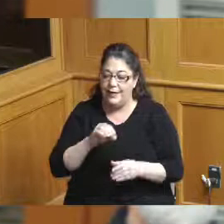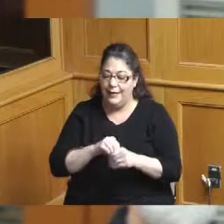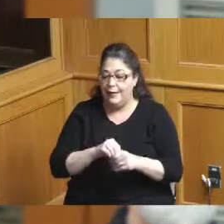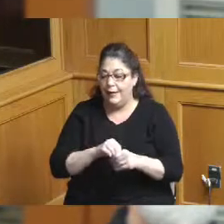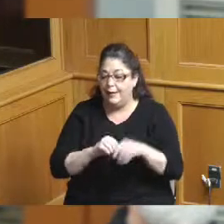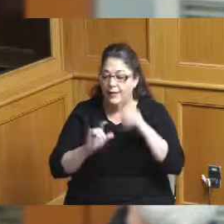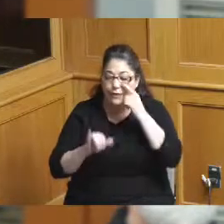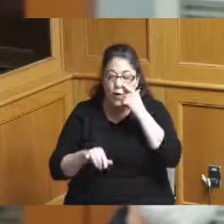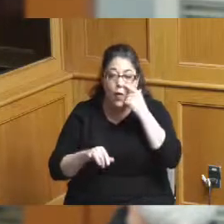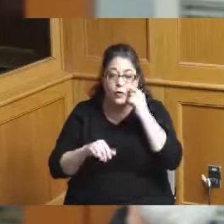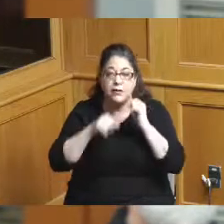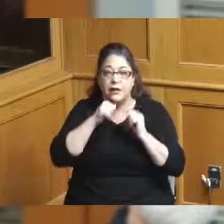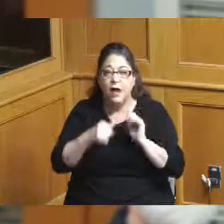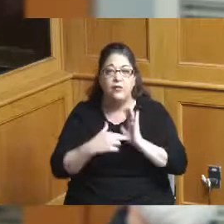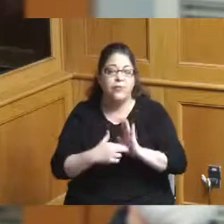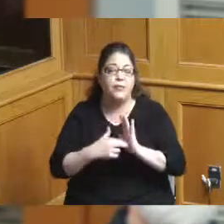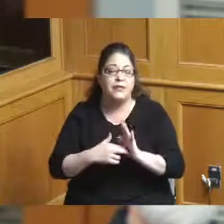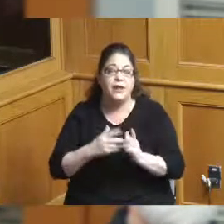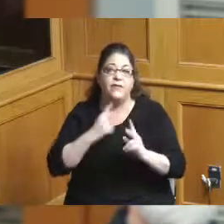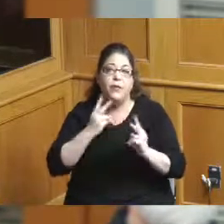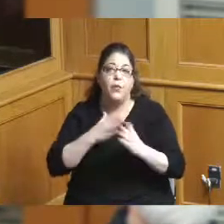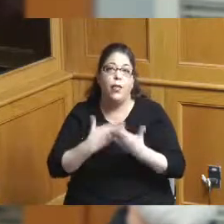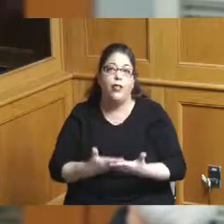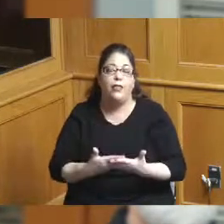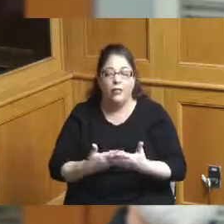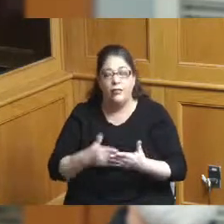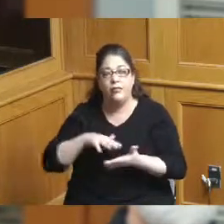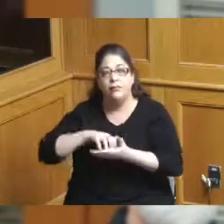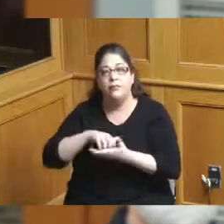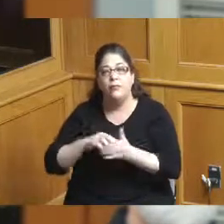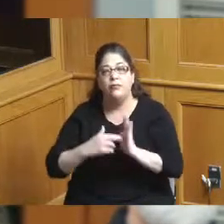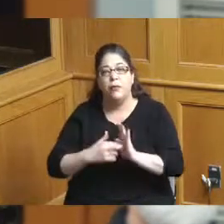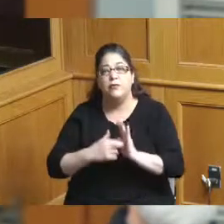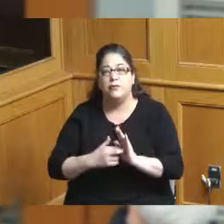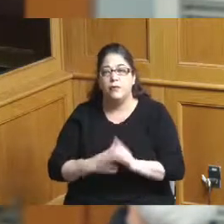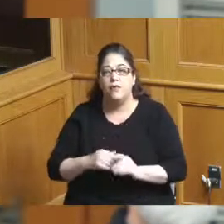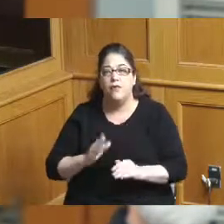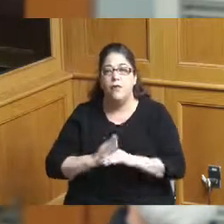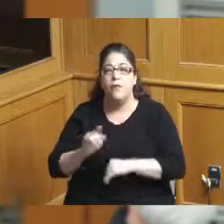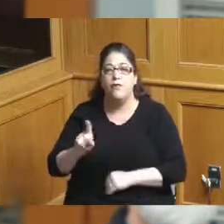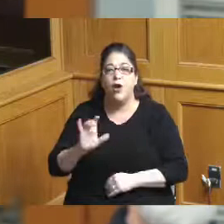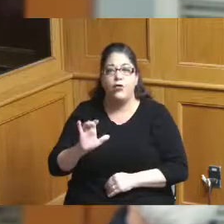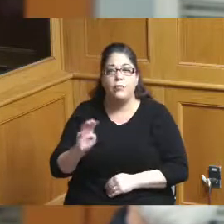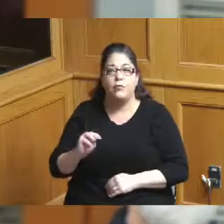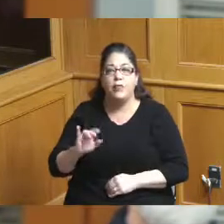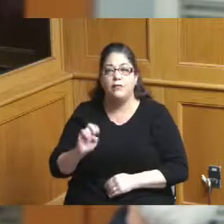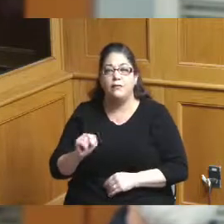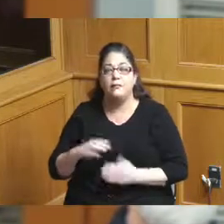underrepresented categories over 180 million dollars spent with those private businesses